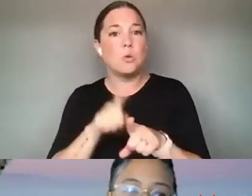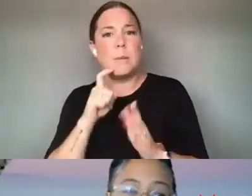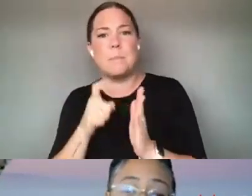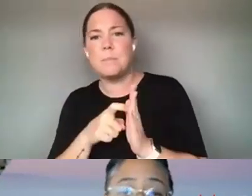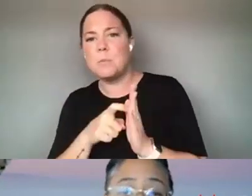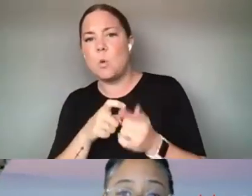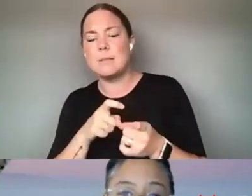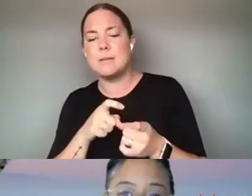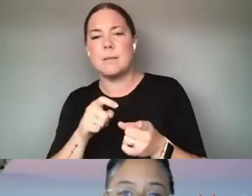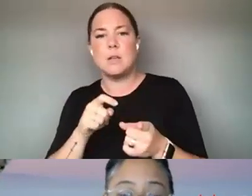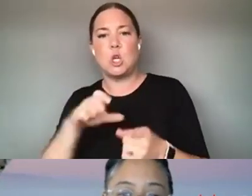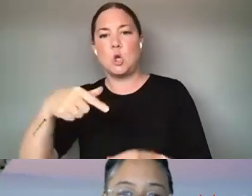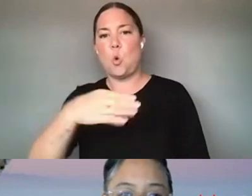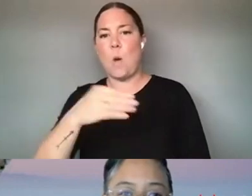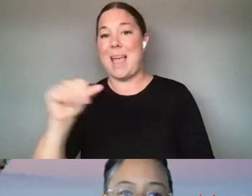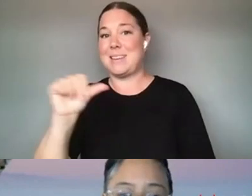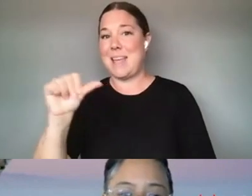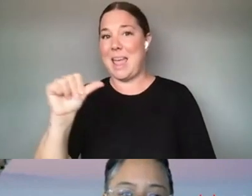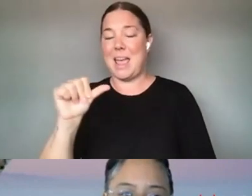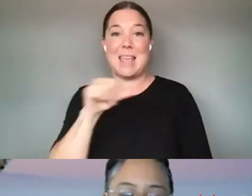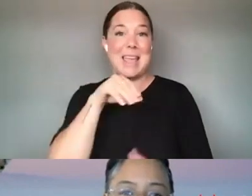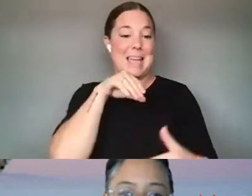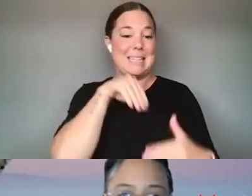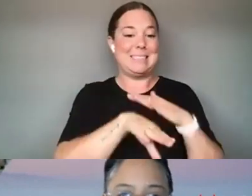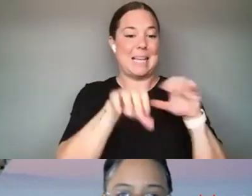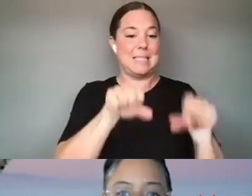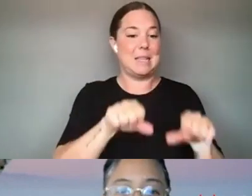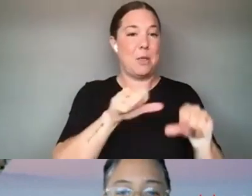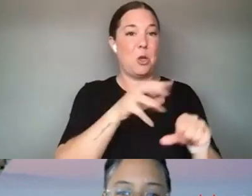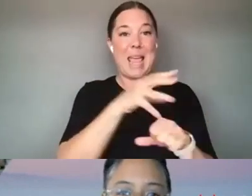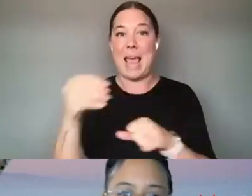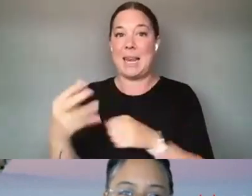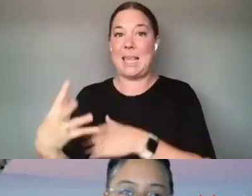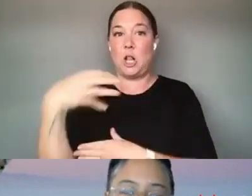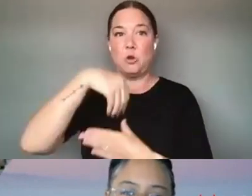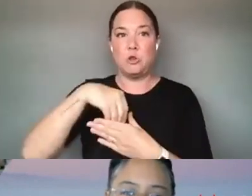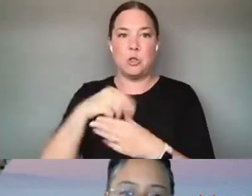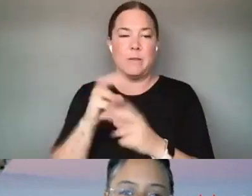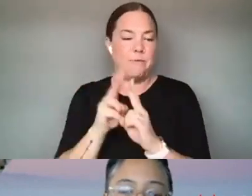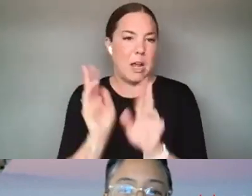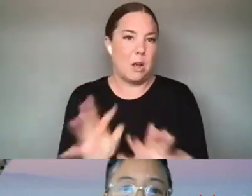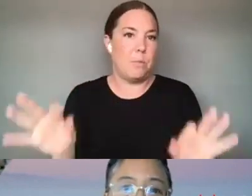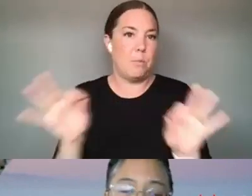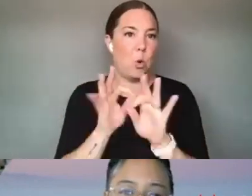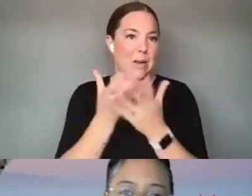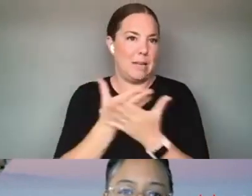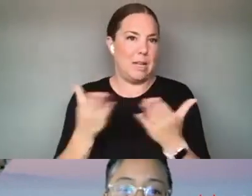ACCESSIBILITY AND INCLUSION IS A HUGE, HUGE AREA FOR US AT PROCESSING, SO WE ARE LOOKING AT,